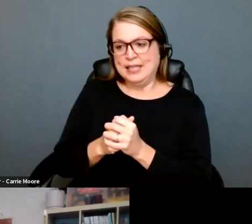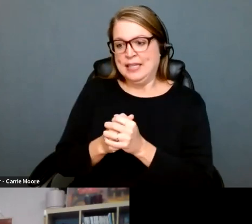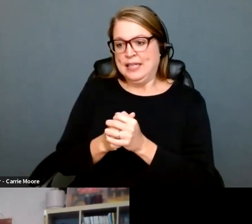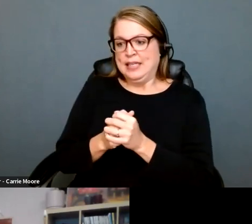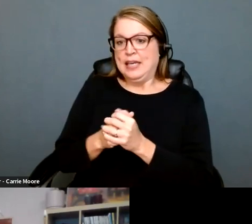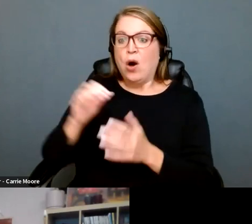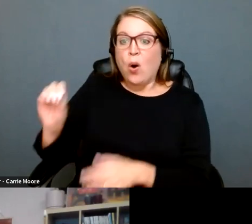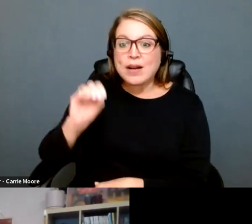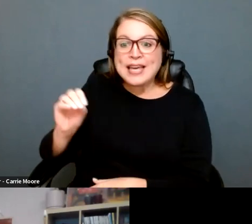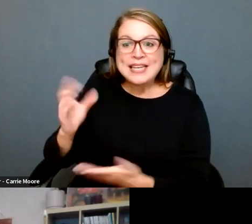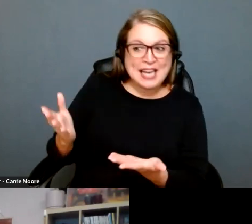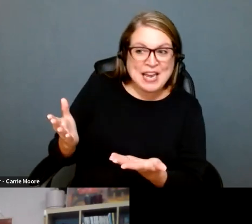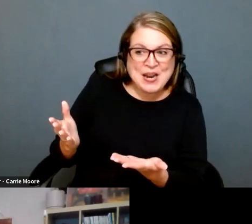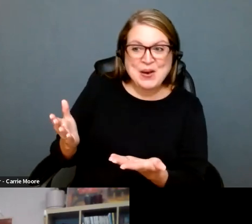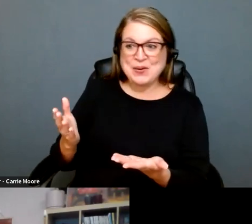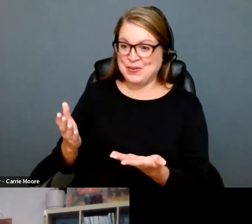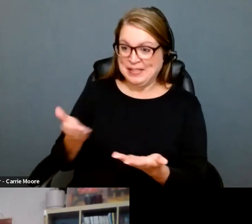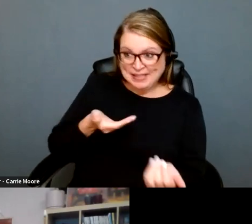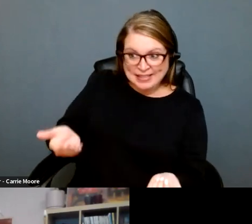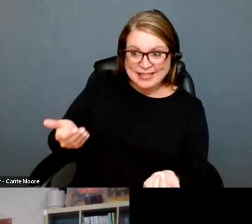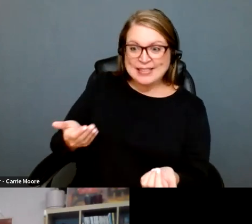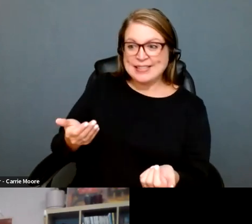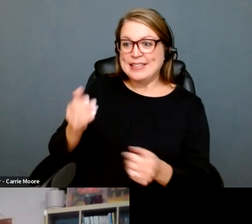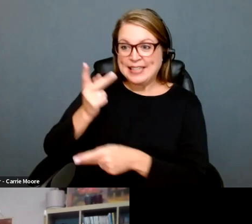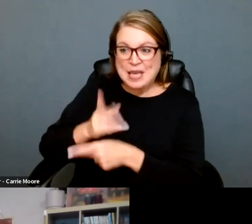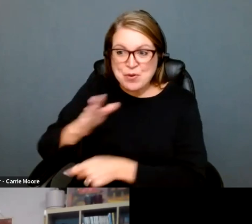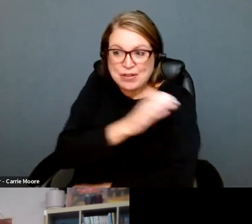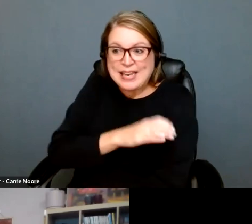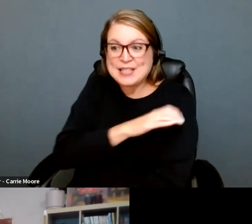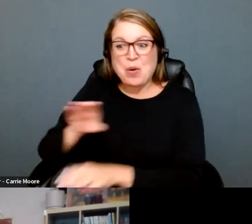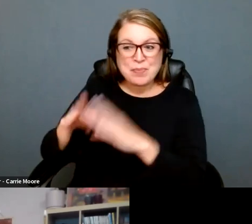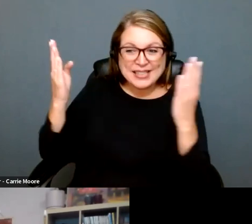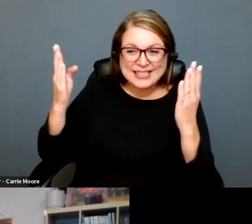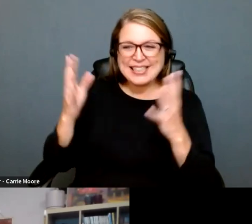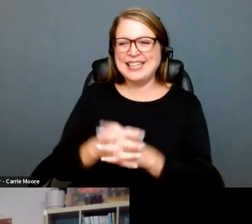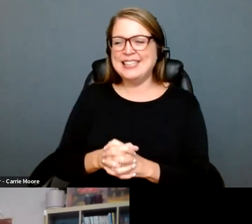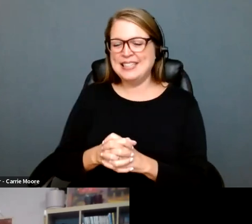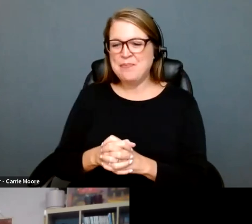be moving -- maybe moving someday, but certainly traveling to a place like Oregon to get the care. So keeping your clinics